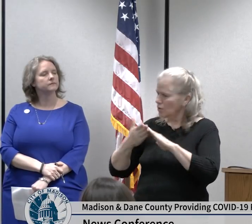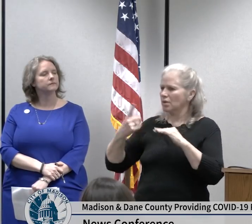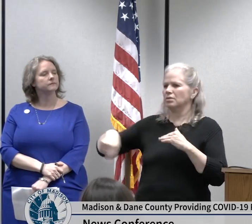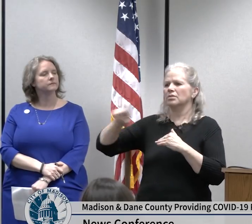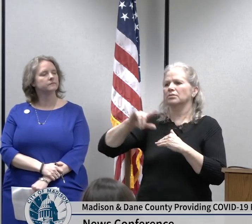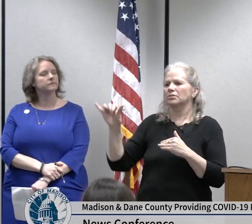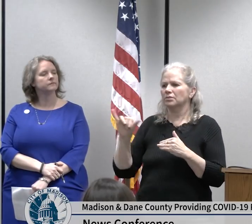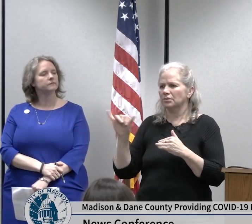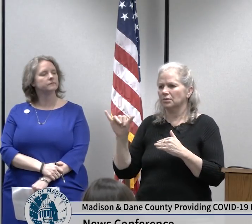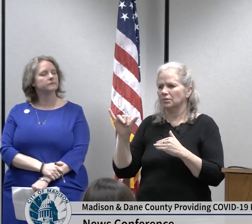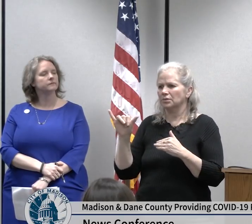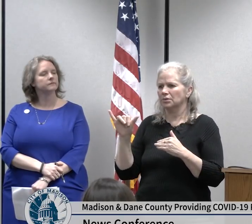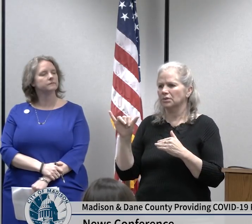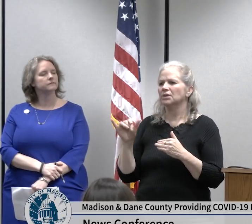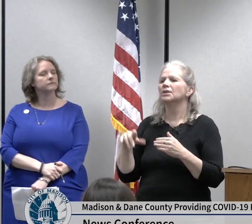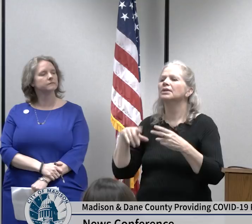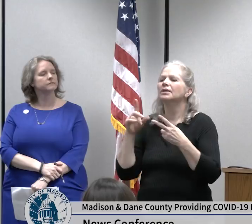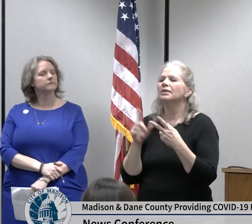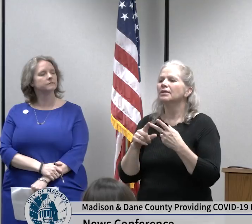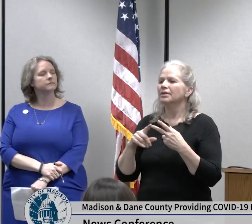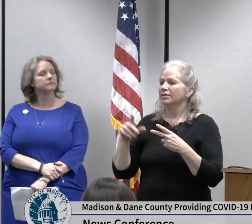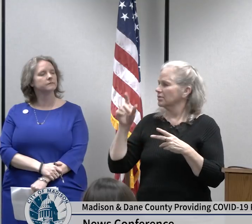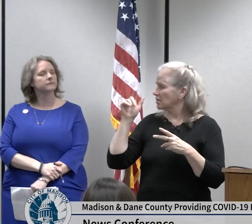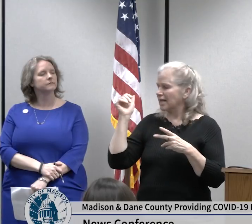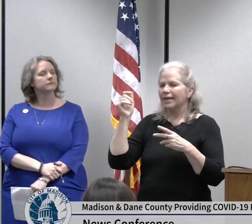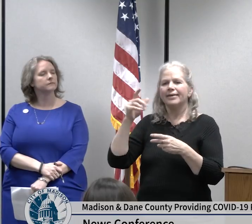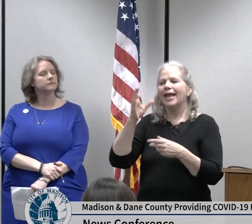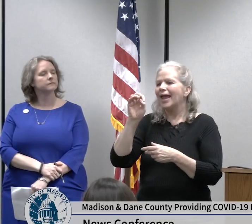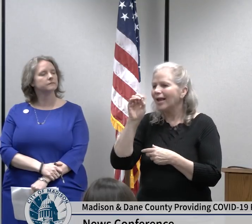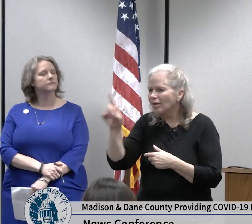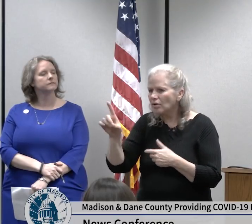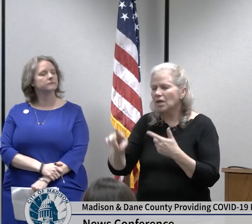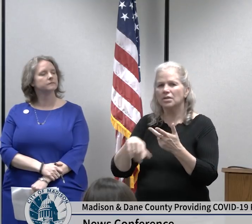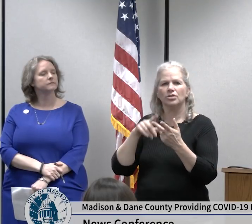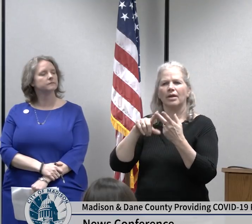organizations municipalities Public Safety and human services personnel and